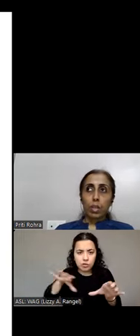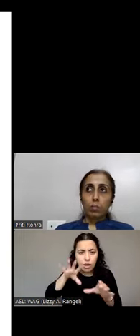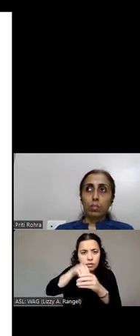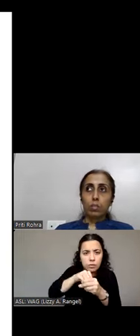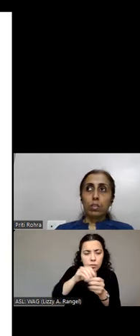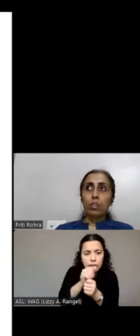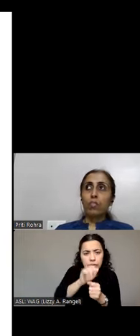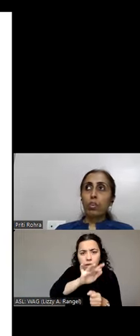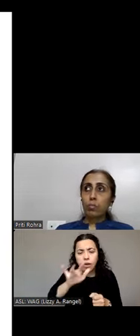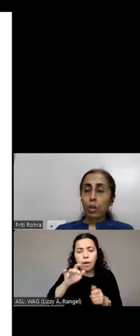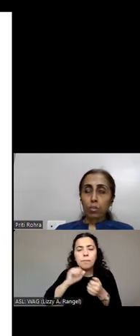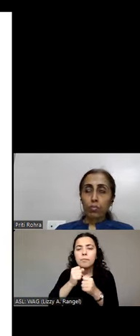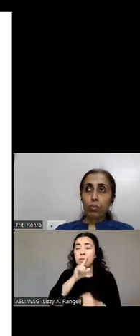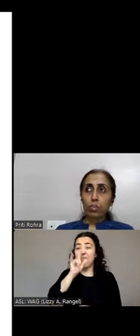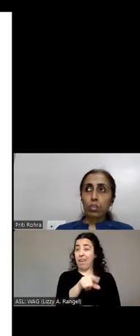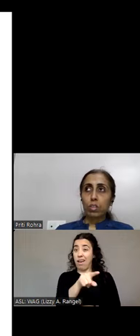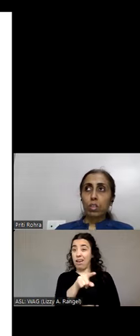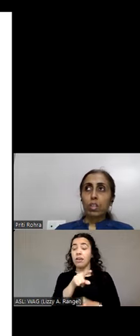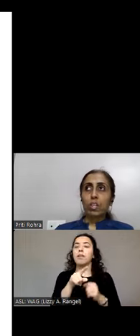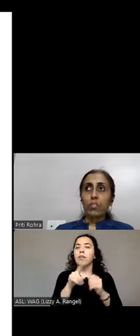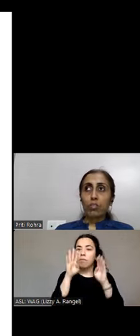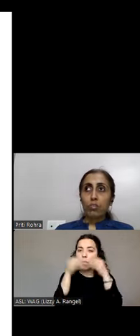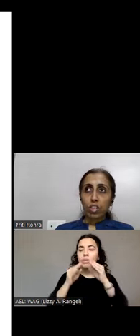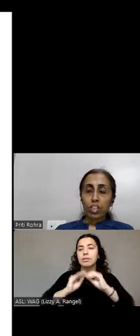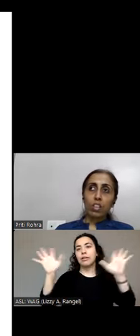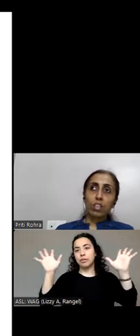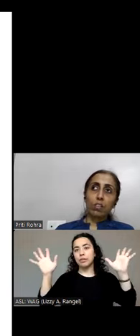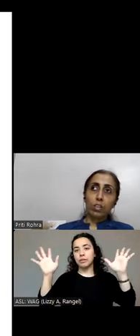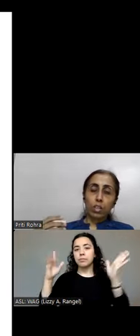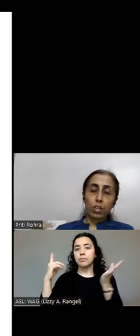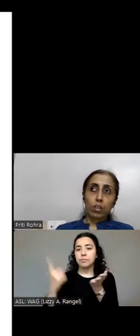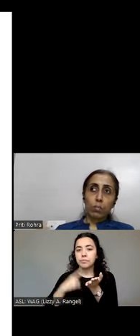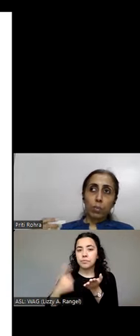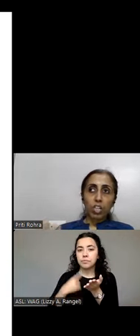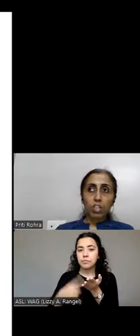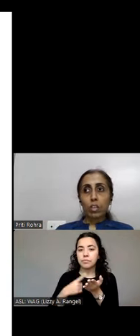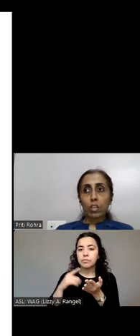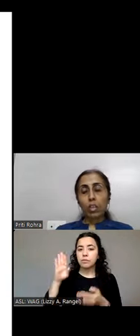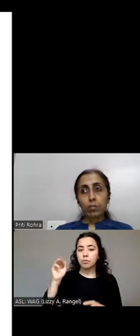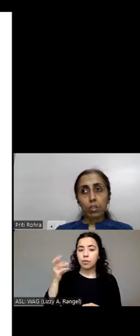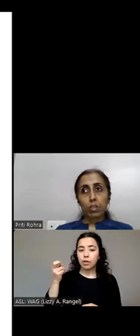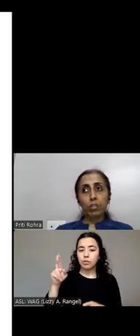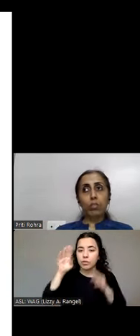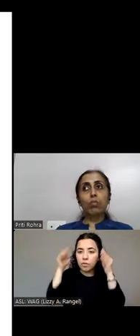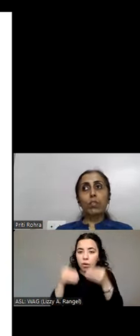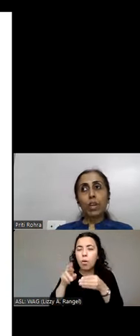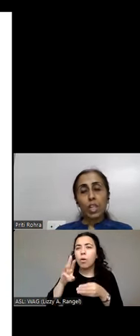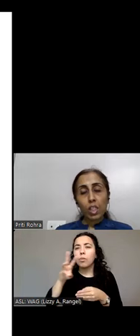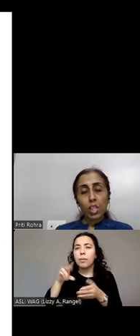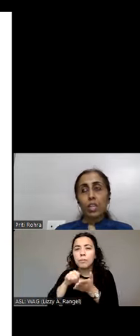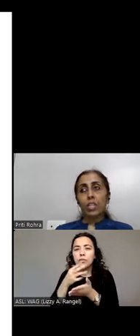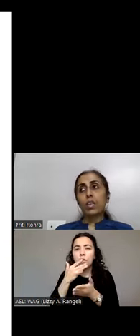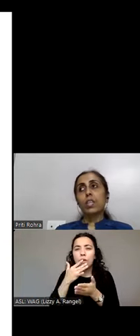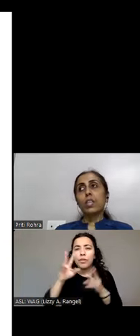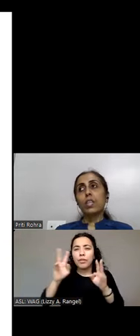Sometimes they are for the browser focus. If you see page color themes is not going well then,